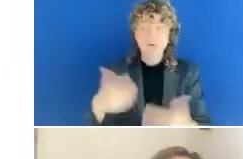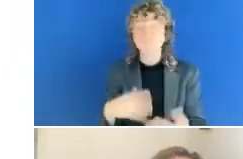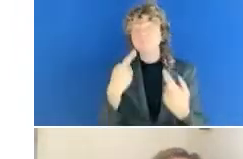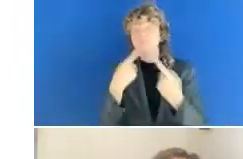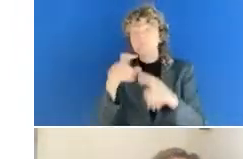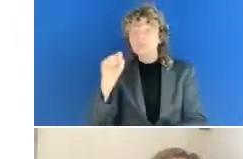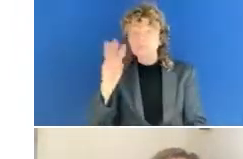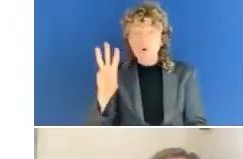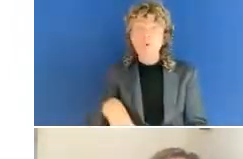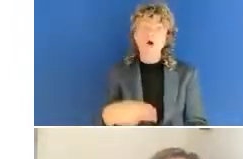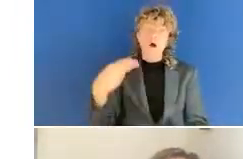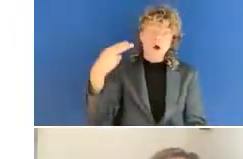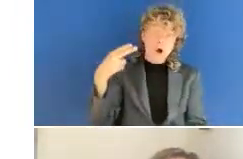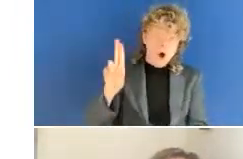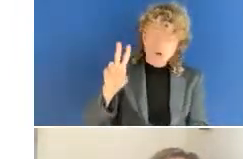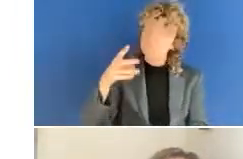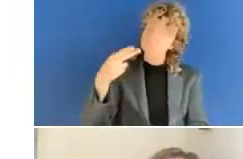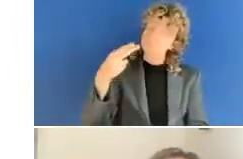or lack thereof, obviously we have a lot of work to do.